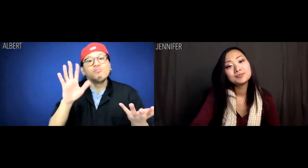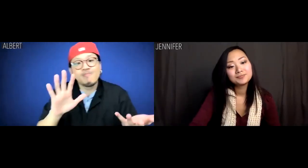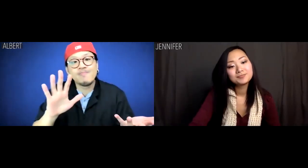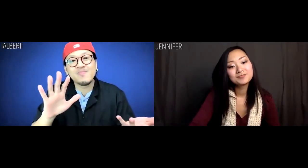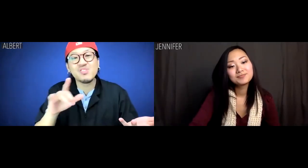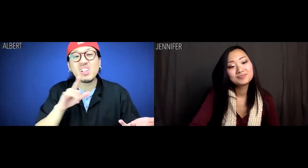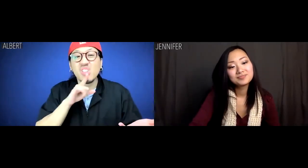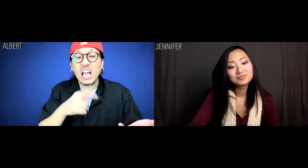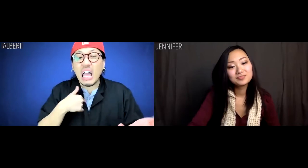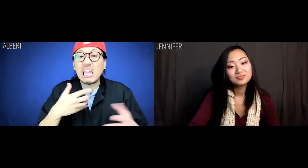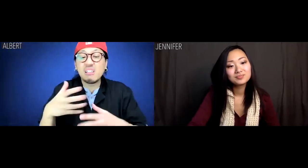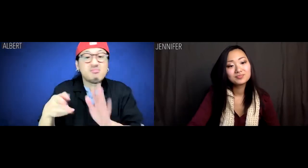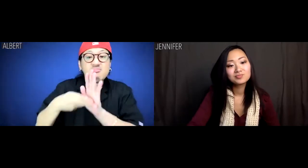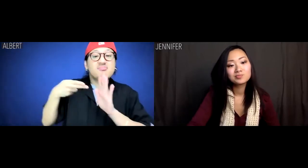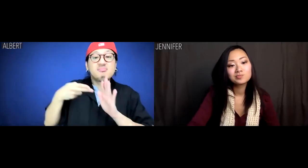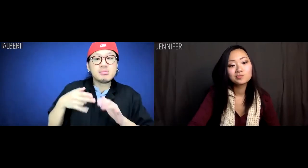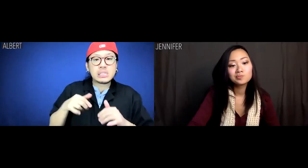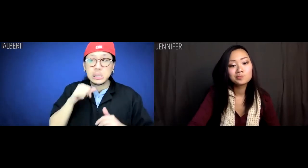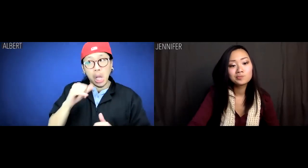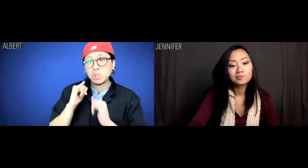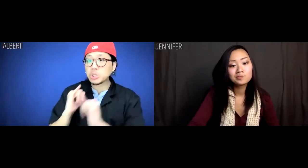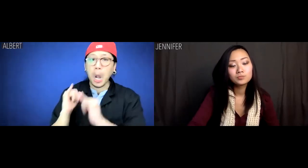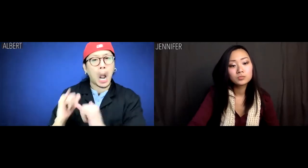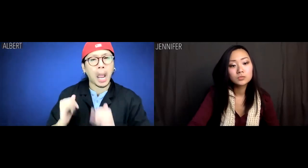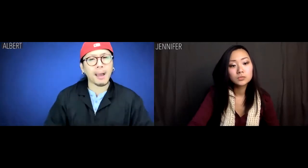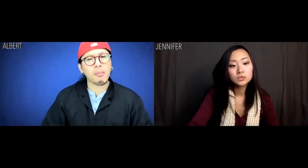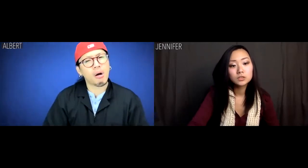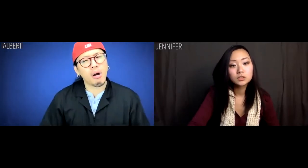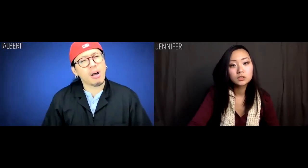I got unrelatable,